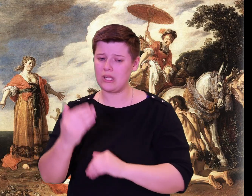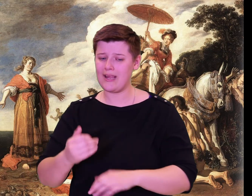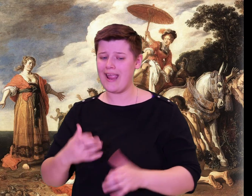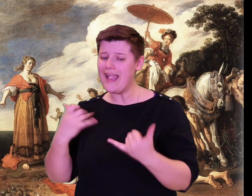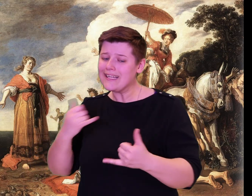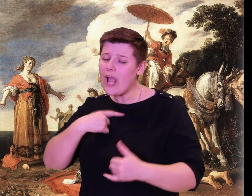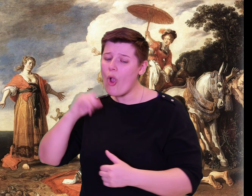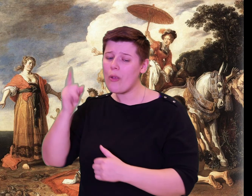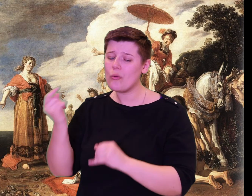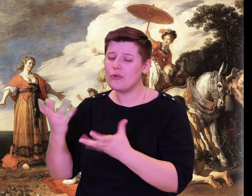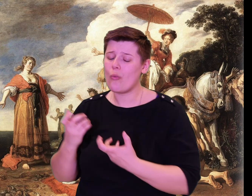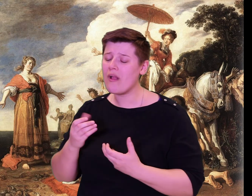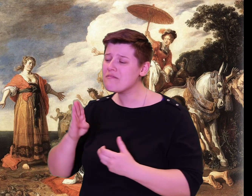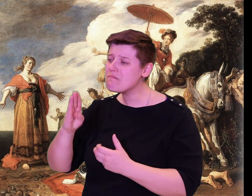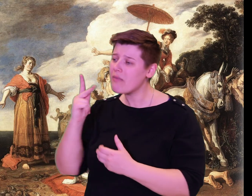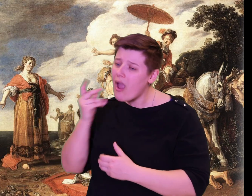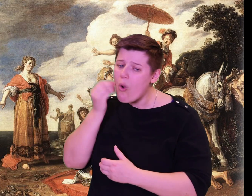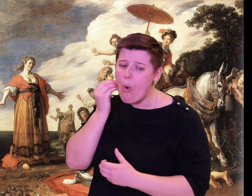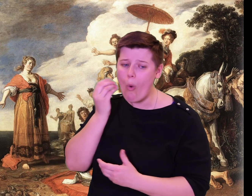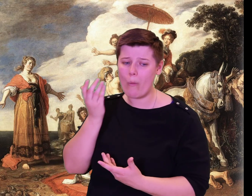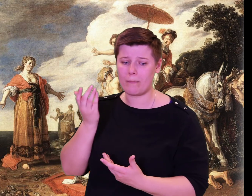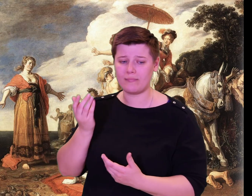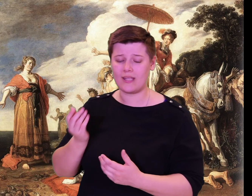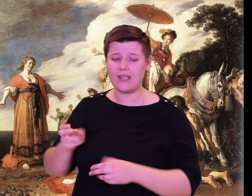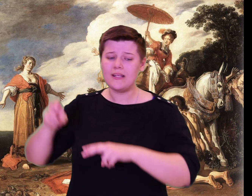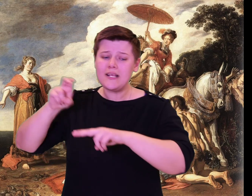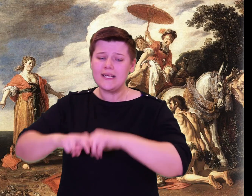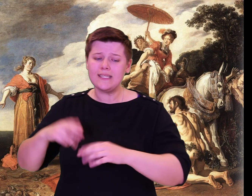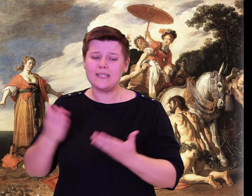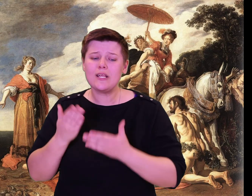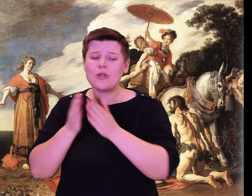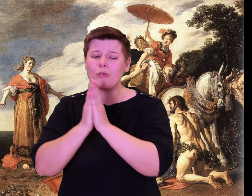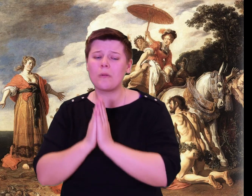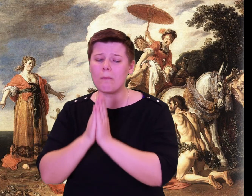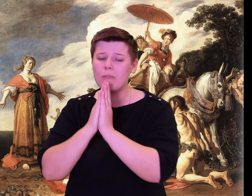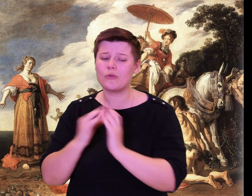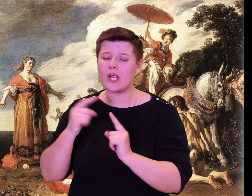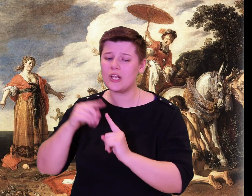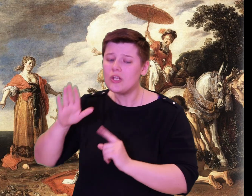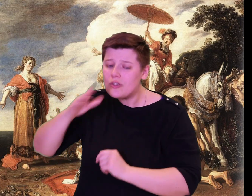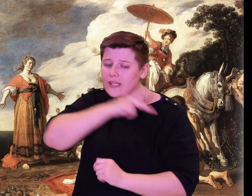I sit here praying to your King and people to grant my wish."